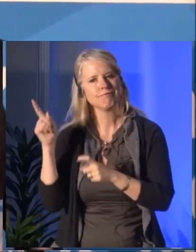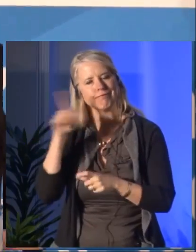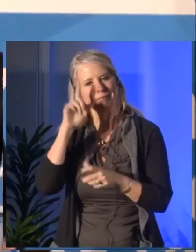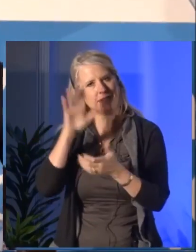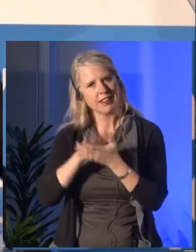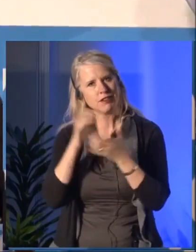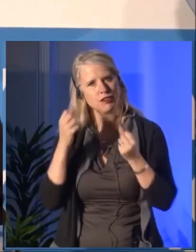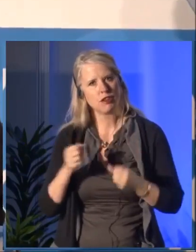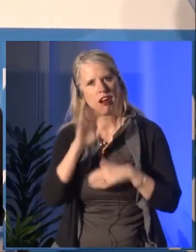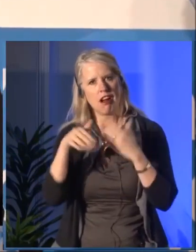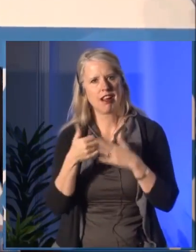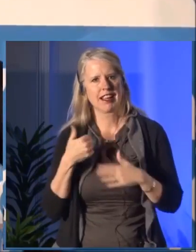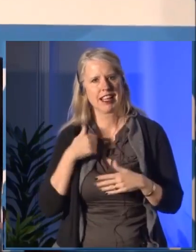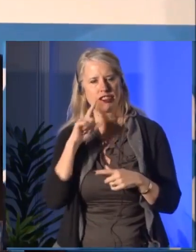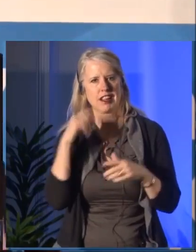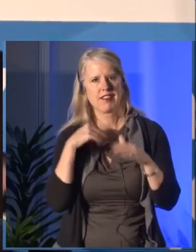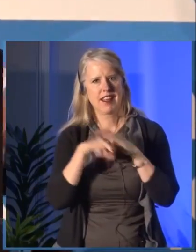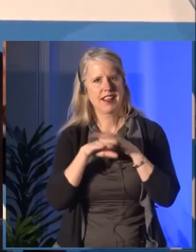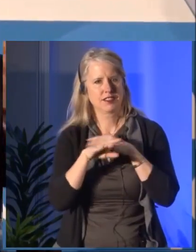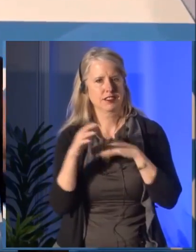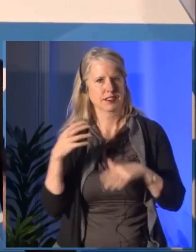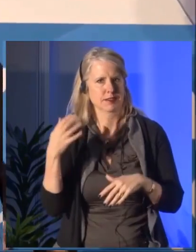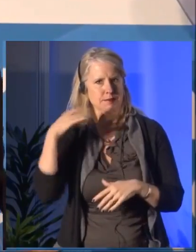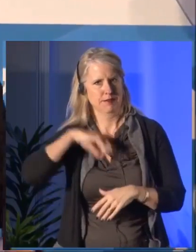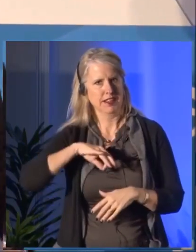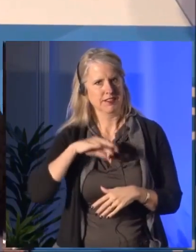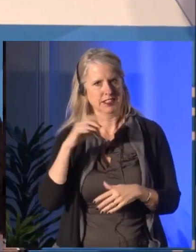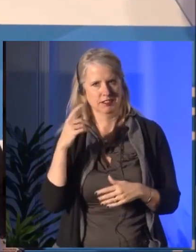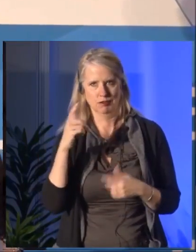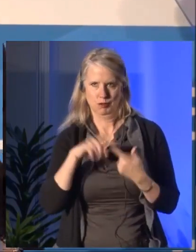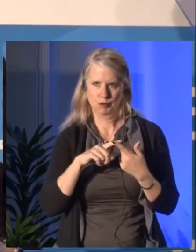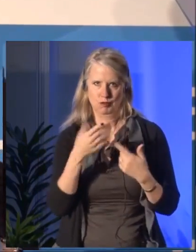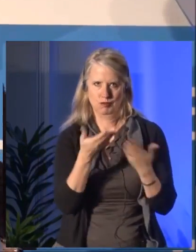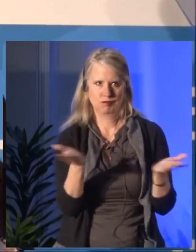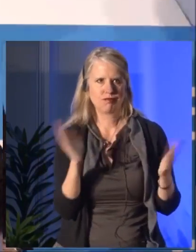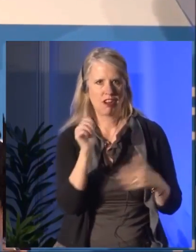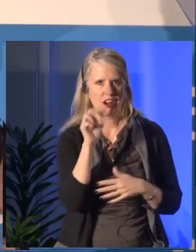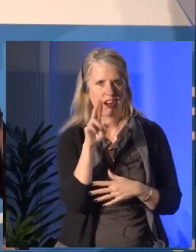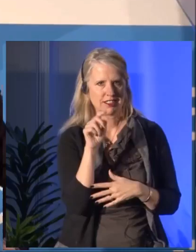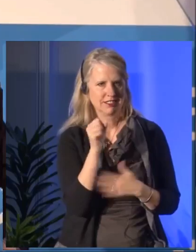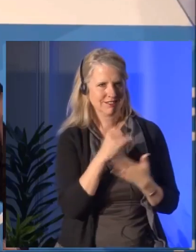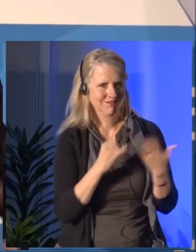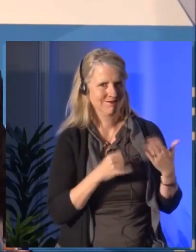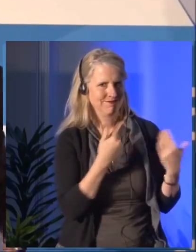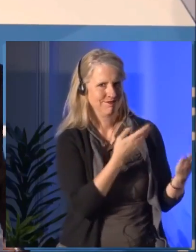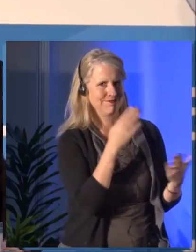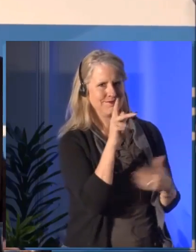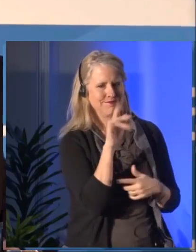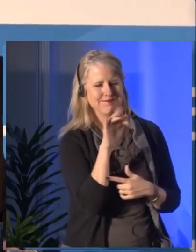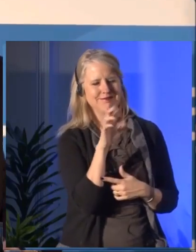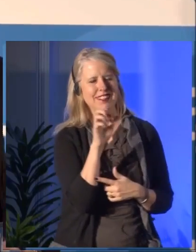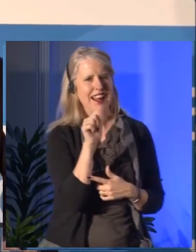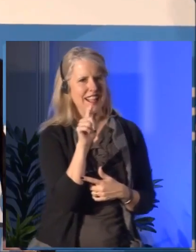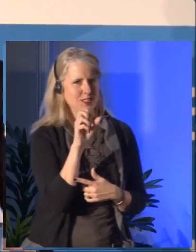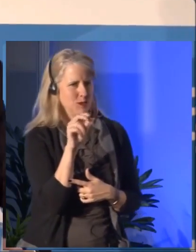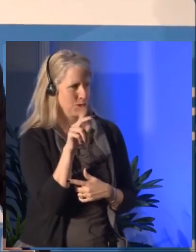Pierre Lassonde: Thank you Tammy and thank you to everyone here and to those tuning in from online.